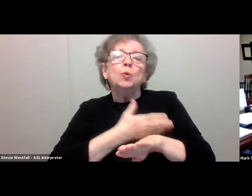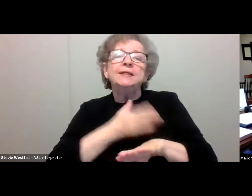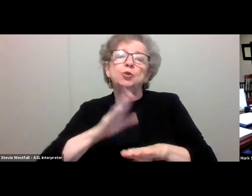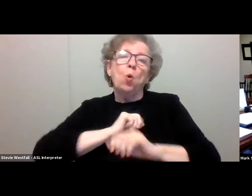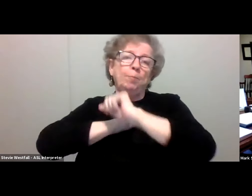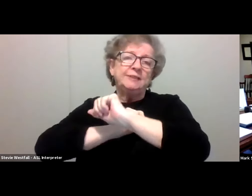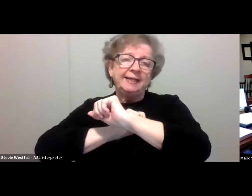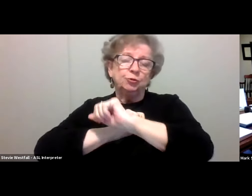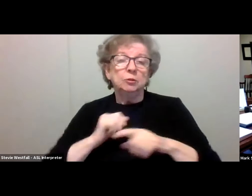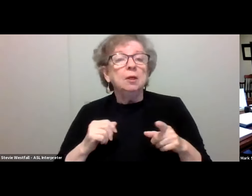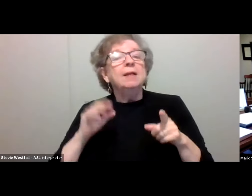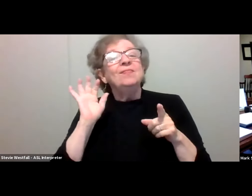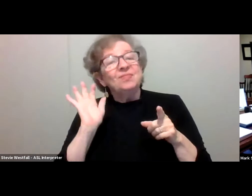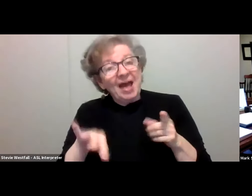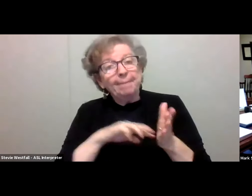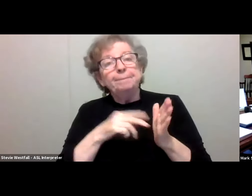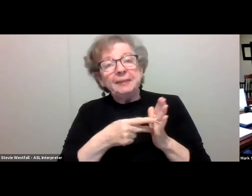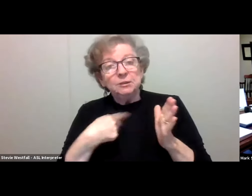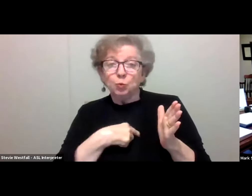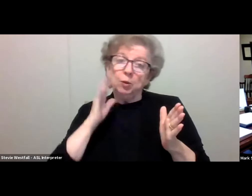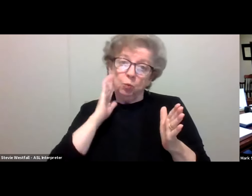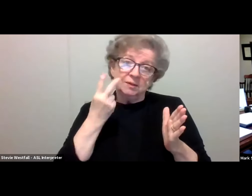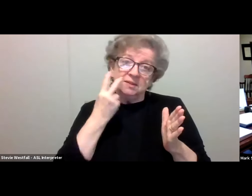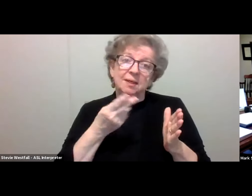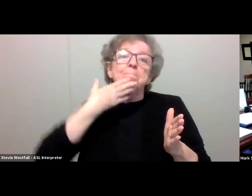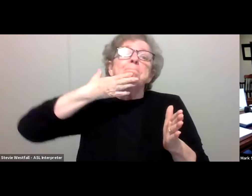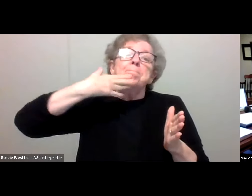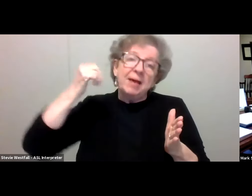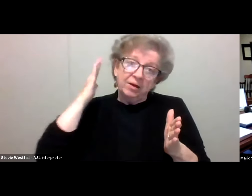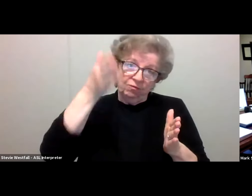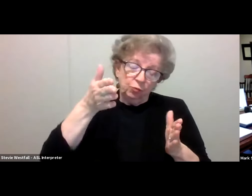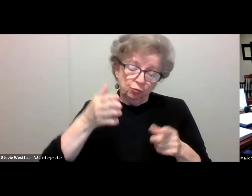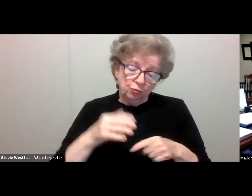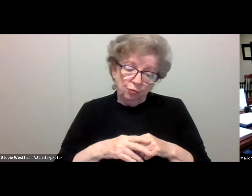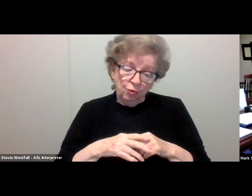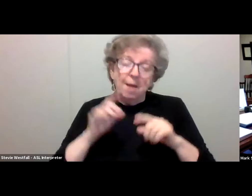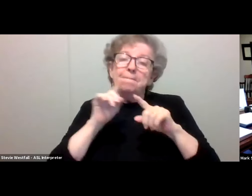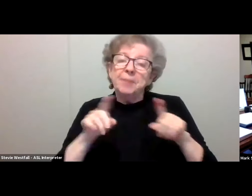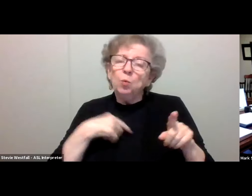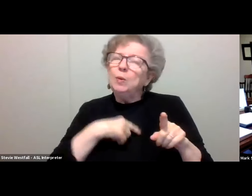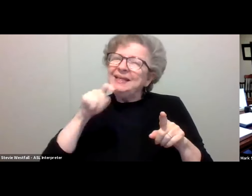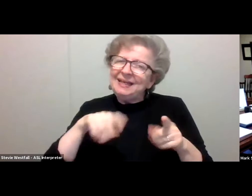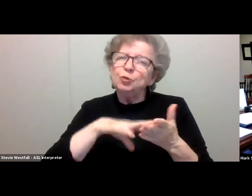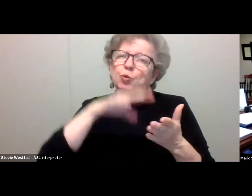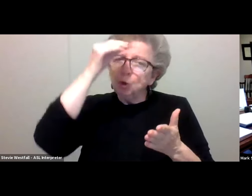Therefore we'll still see a brighter future, but it's one in which we're gonna have to learn to live with COVID-19,